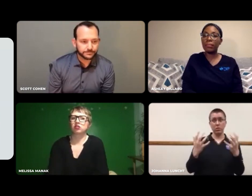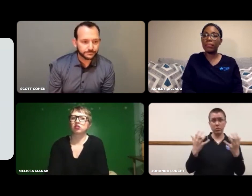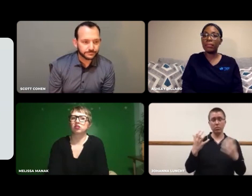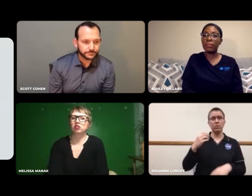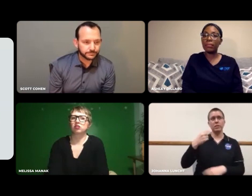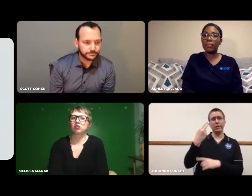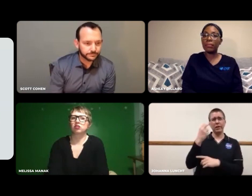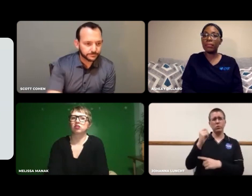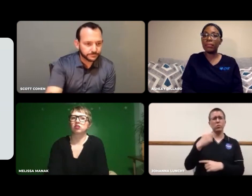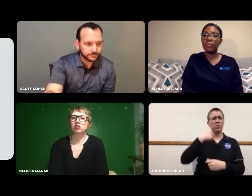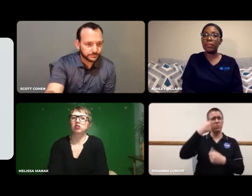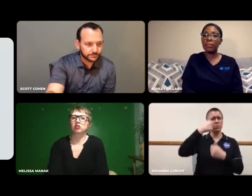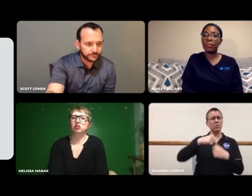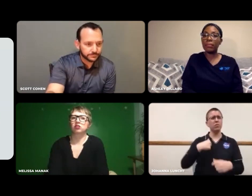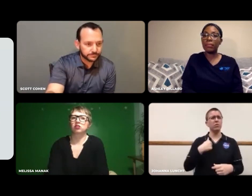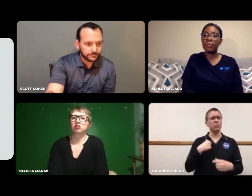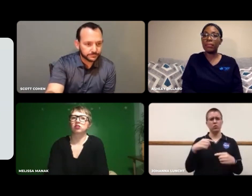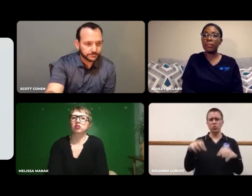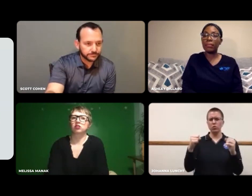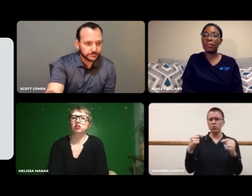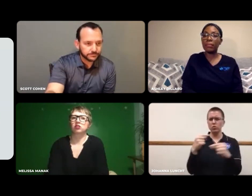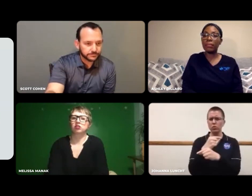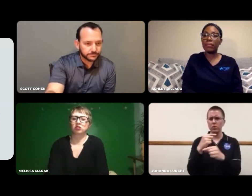In high school, I remember taking geometry.